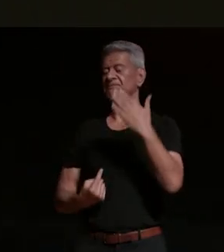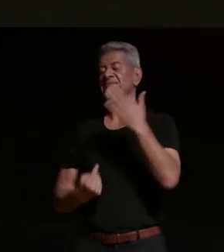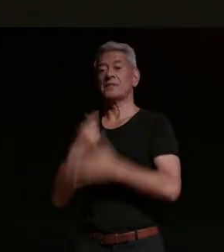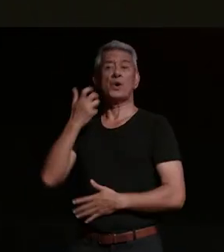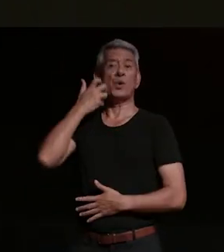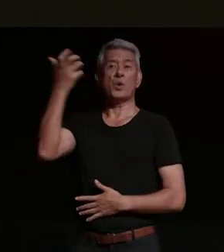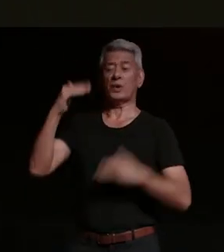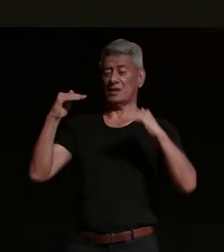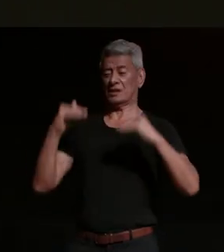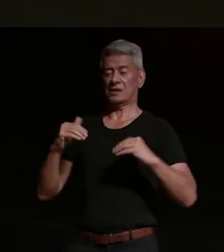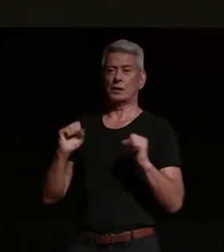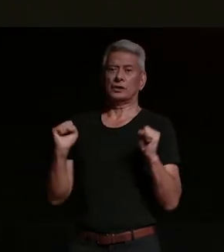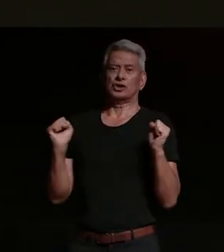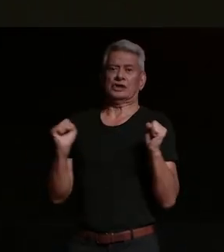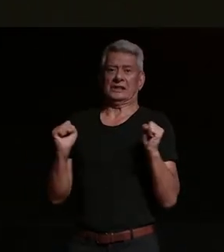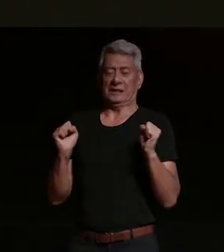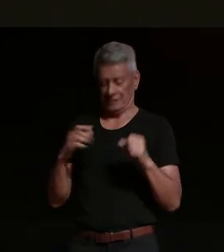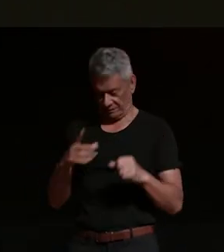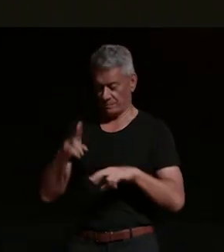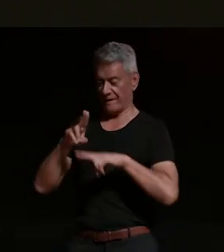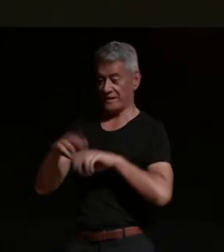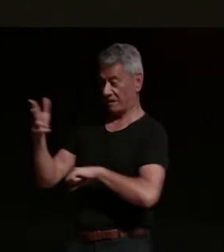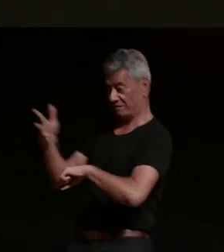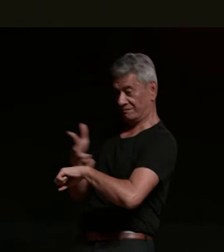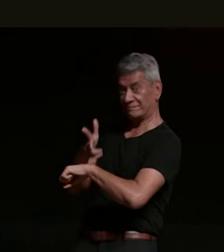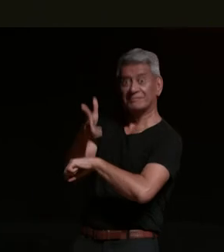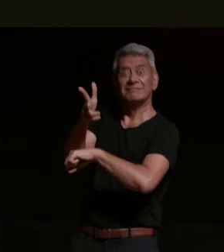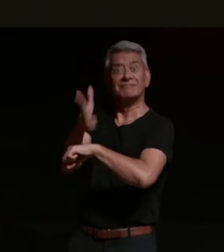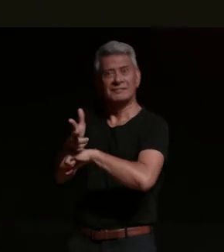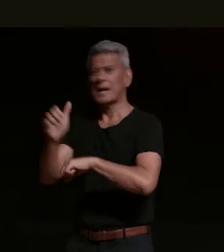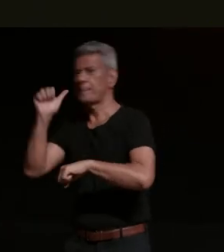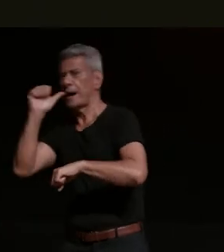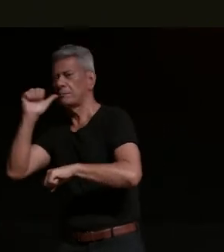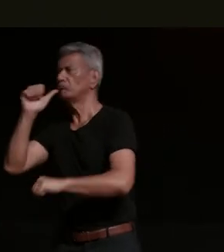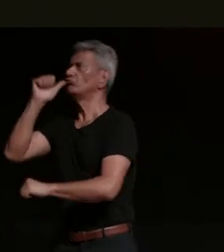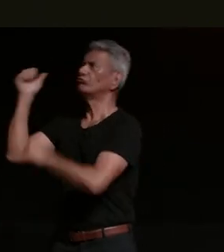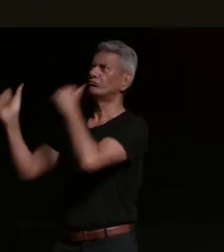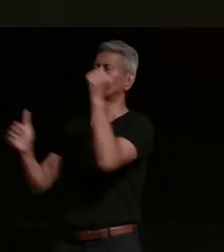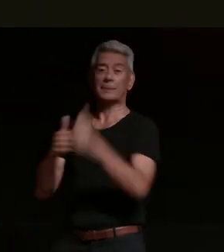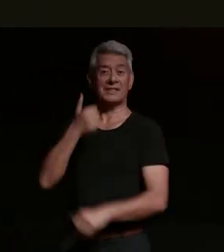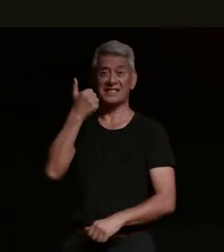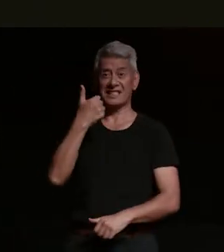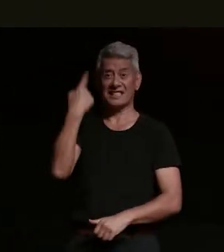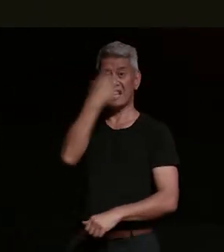parking lot of uh the pub that he had just spent um i don't know approximately six hours in and